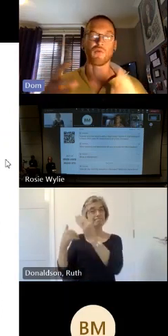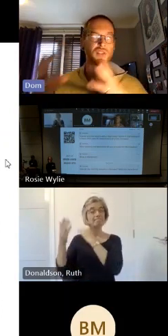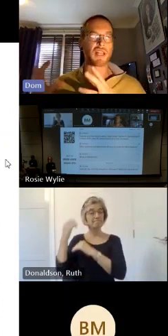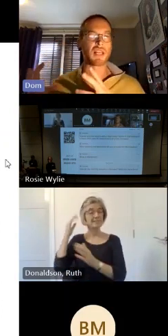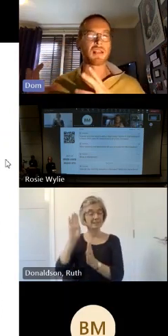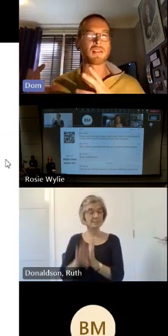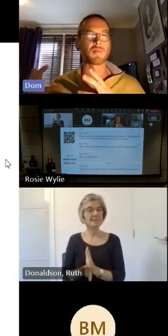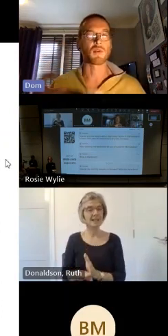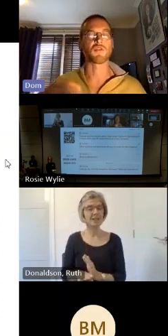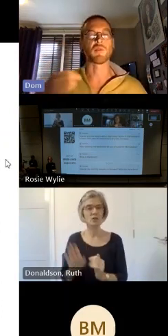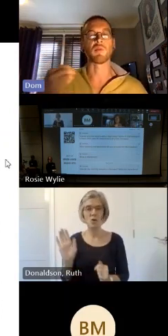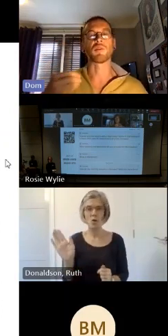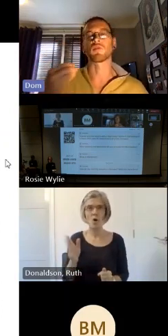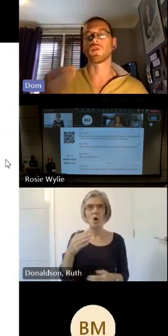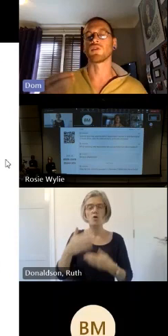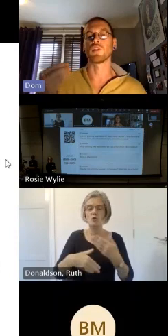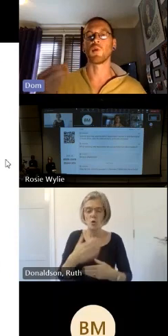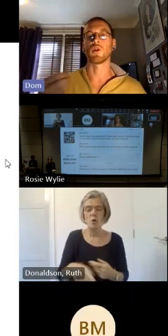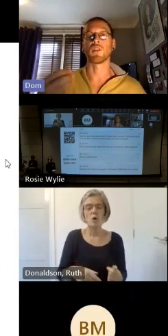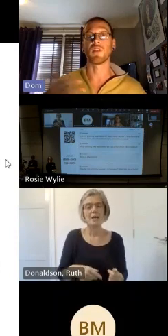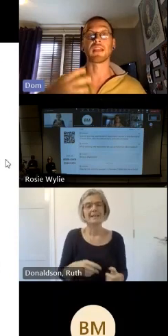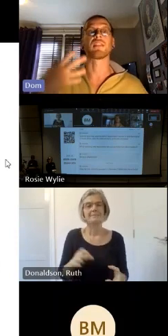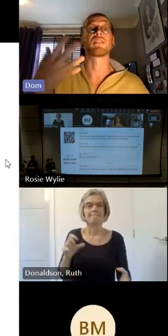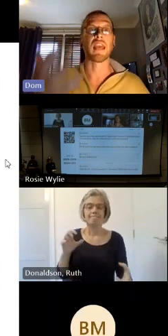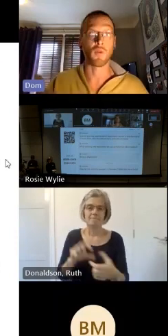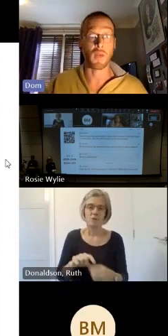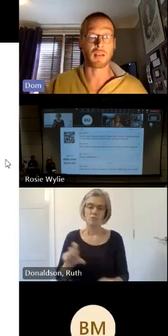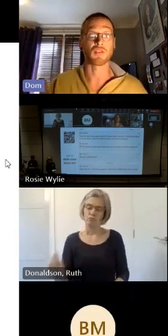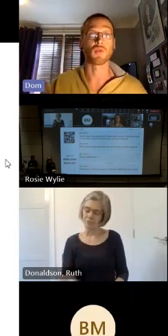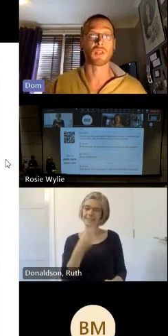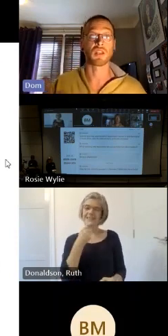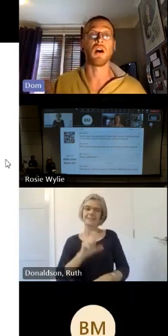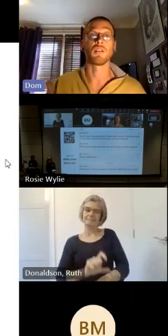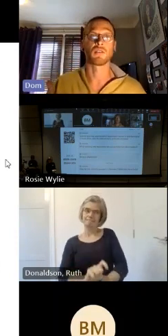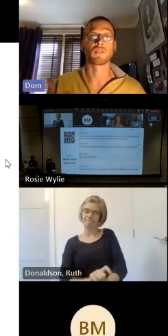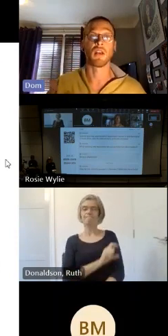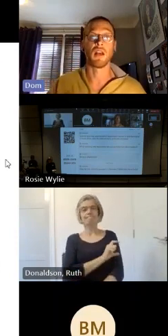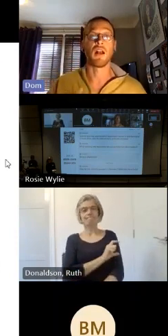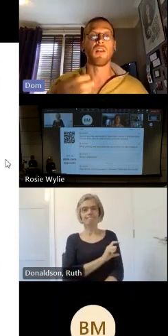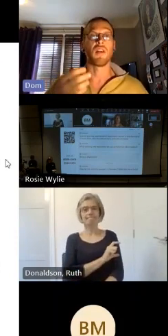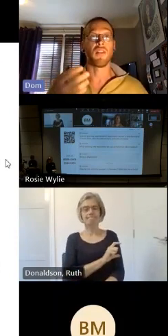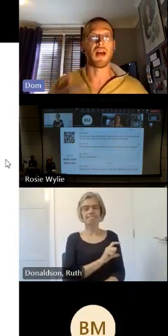res resilience because if people have got to a point that they can tell that story to us then